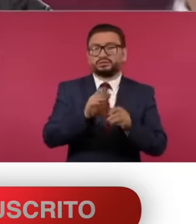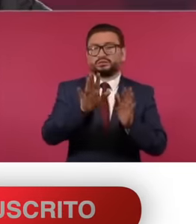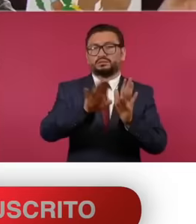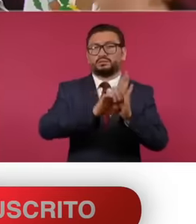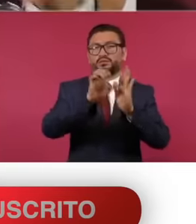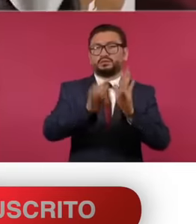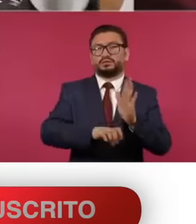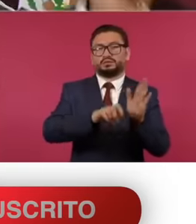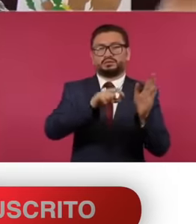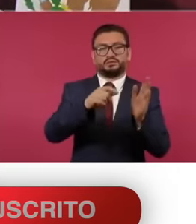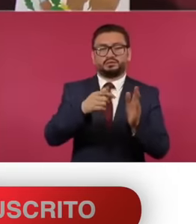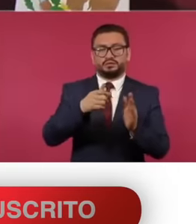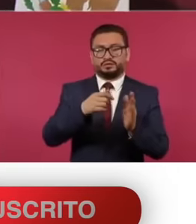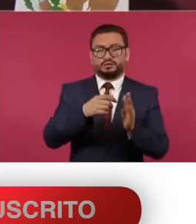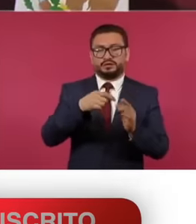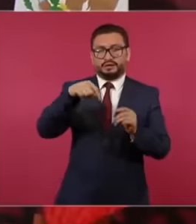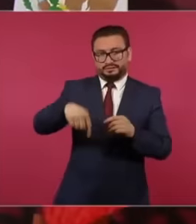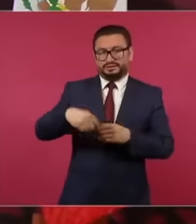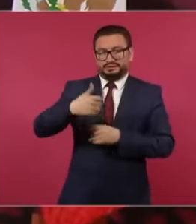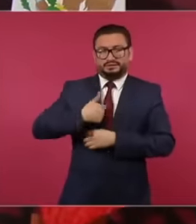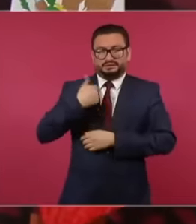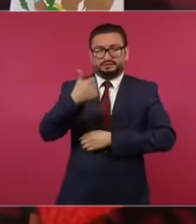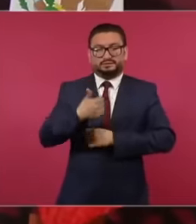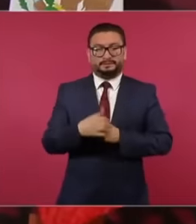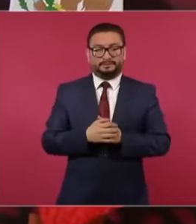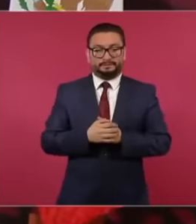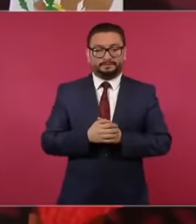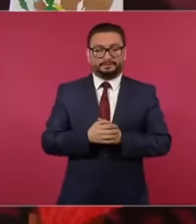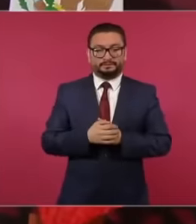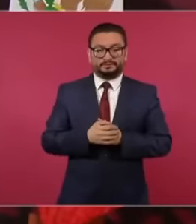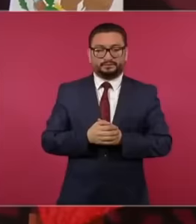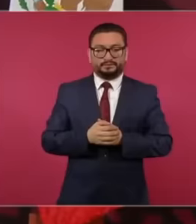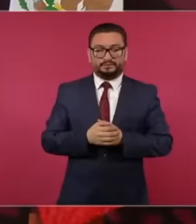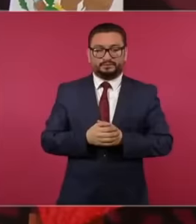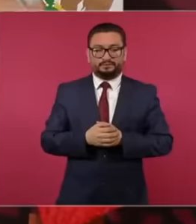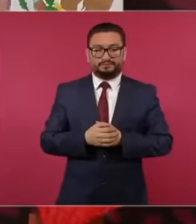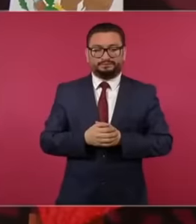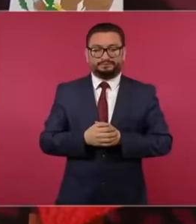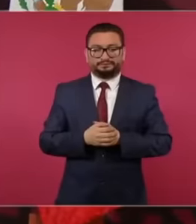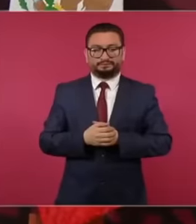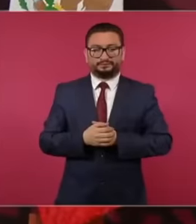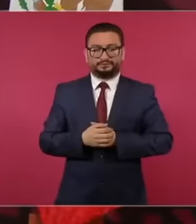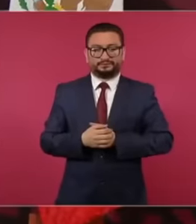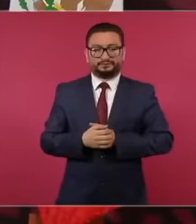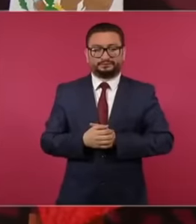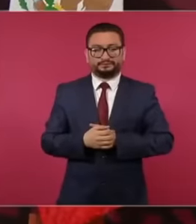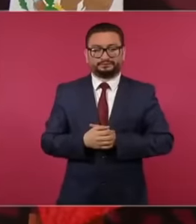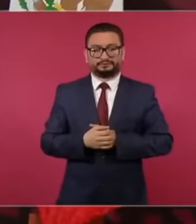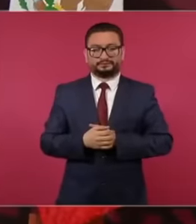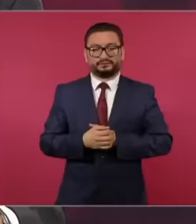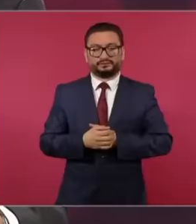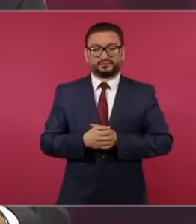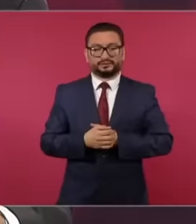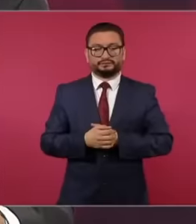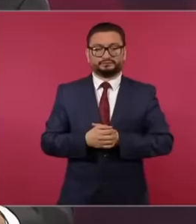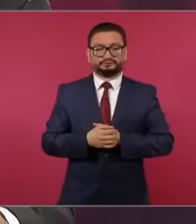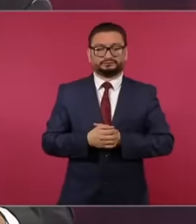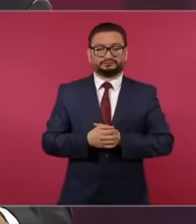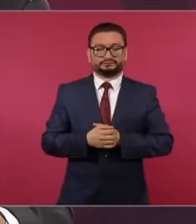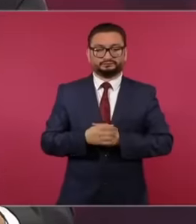taking advantage of those from Mero